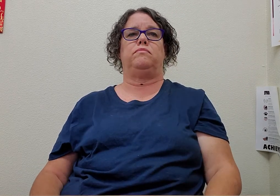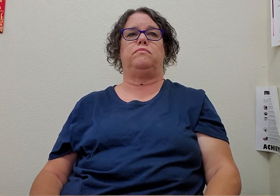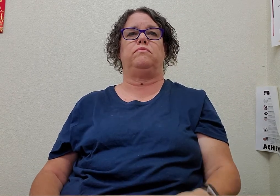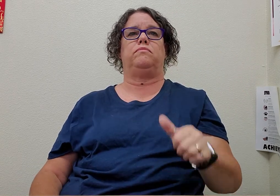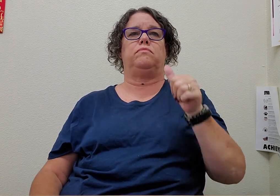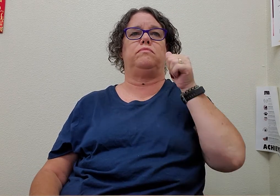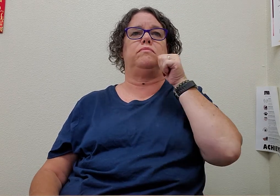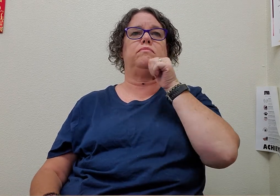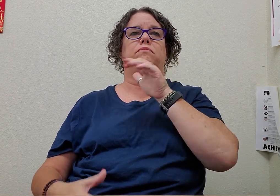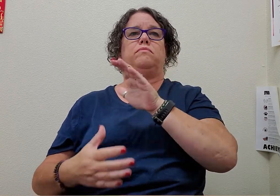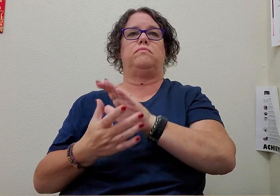wife